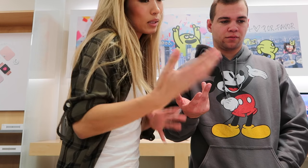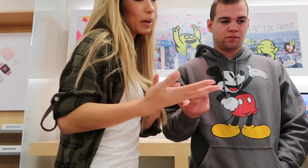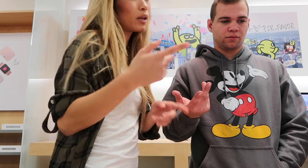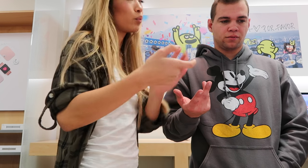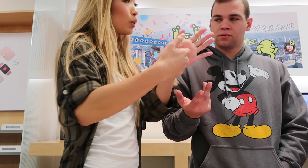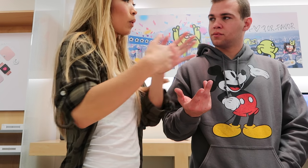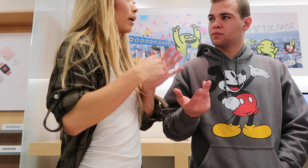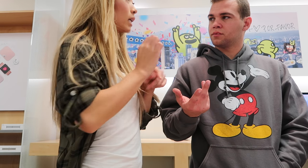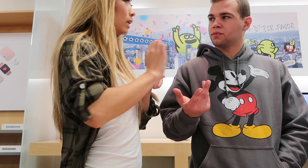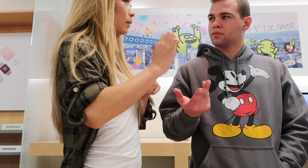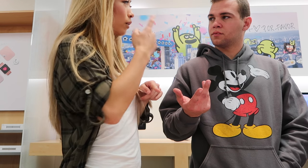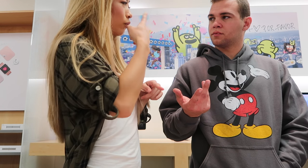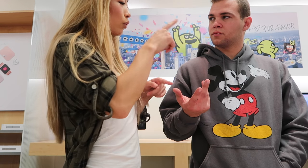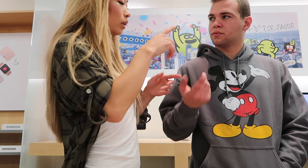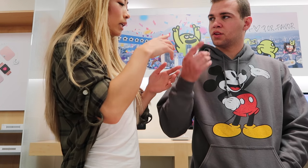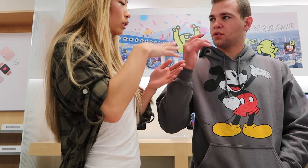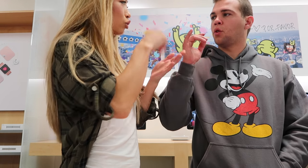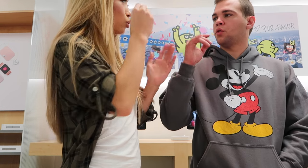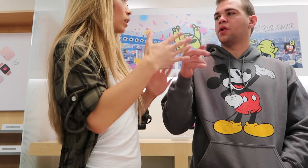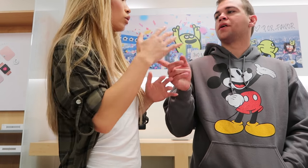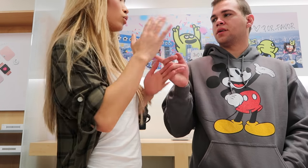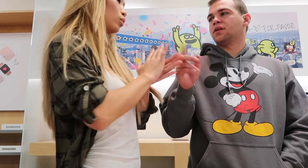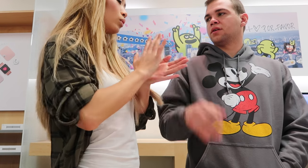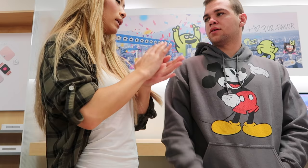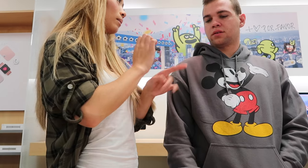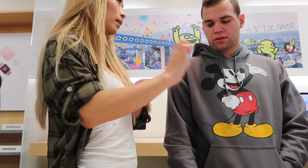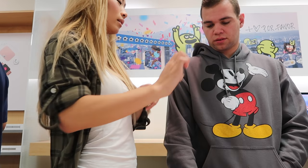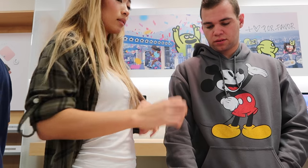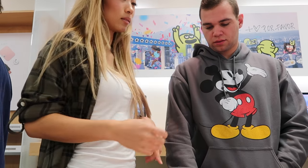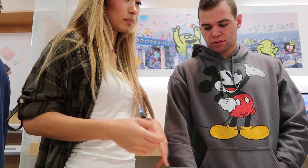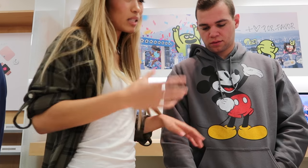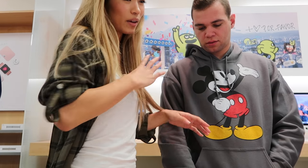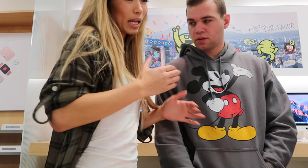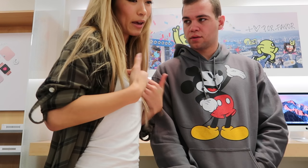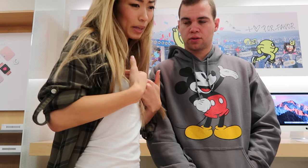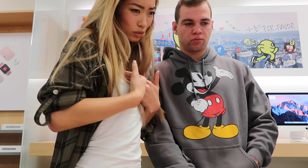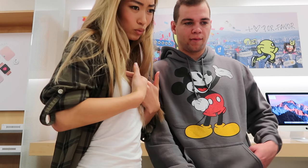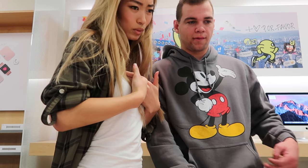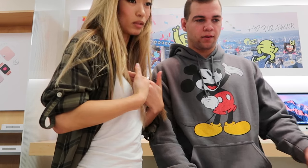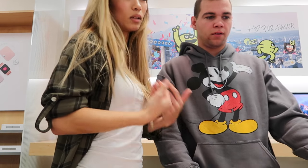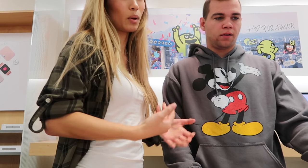They might require an email for being a student or from your school That's fine. I have my student ID